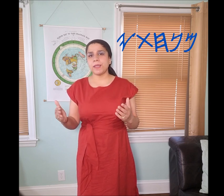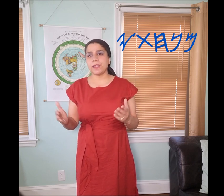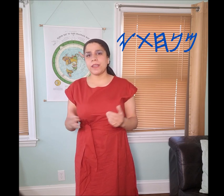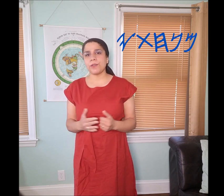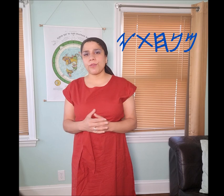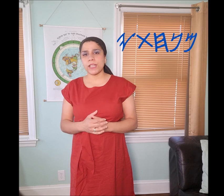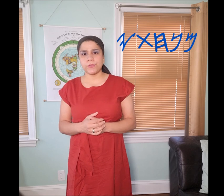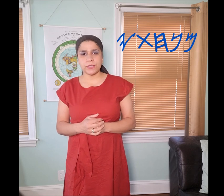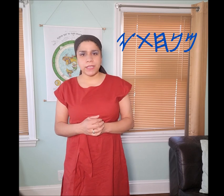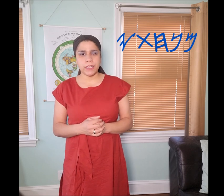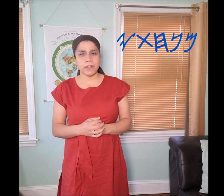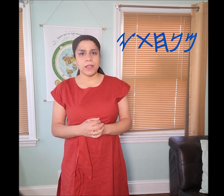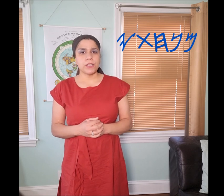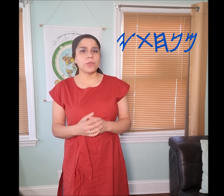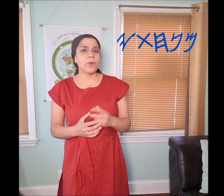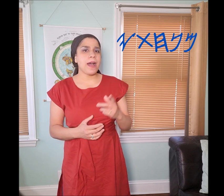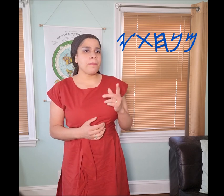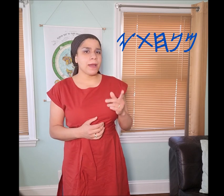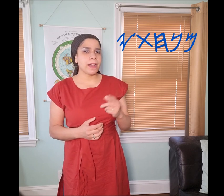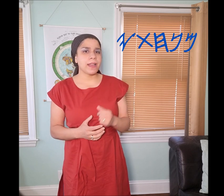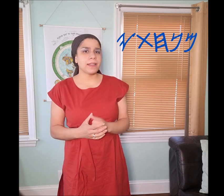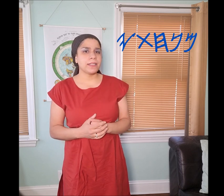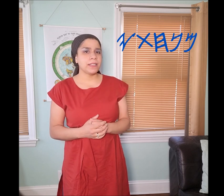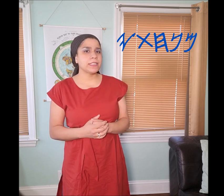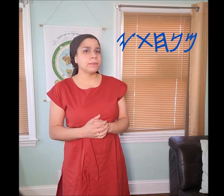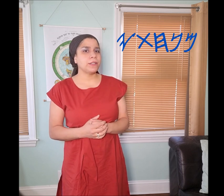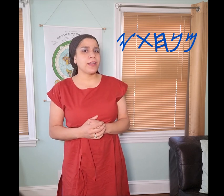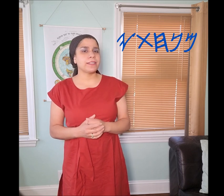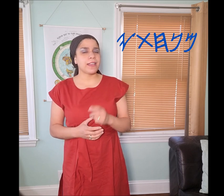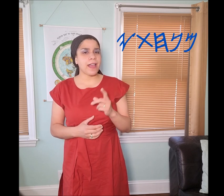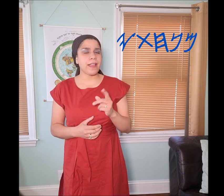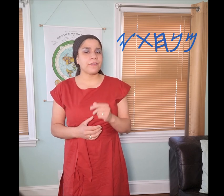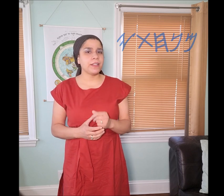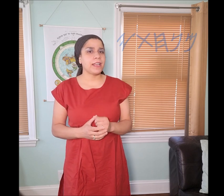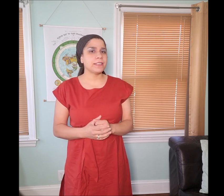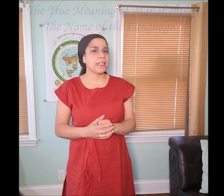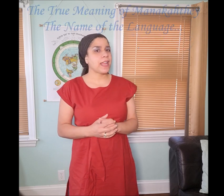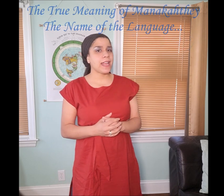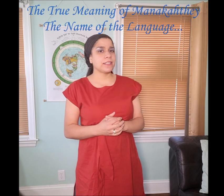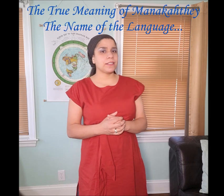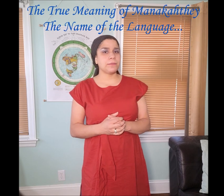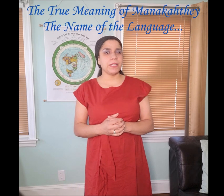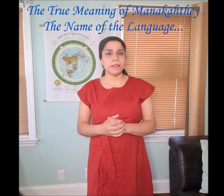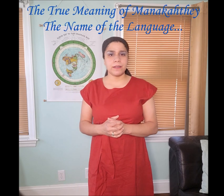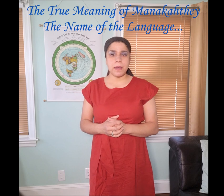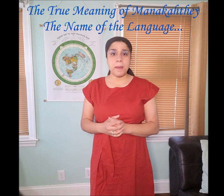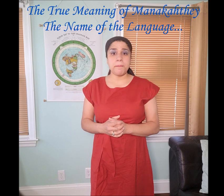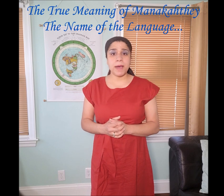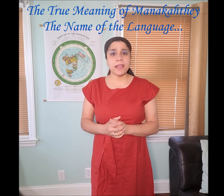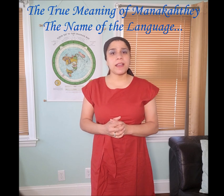being in a restful state, so while Manakahthey 𐤌𐤍𐤇𐤕𐤉 does mean rest, I realize that it has another meaning.